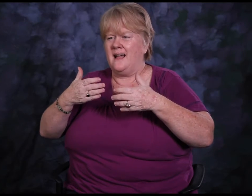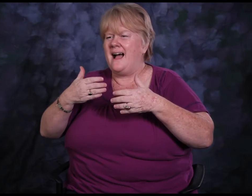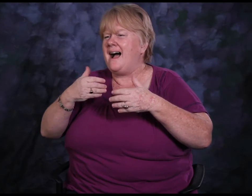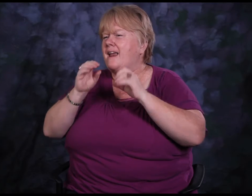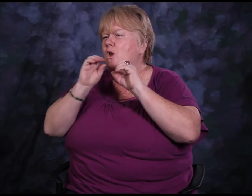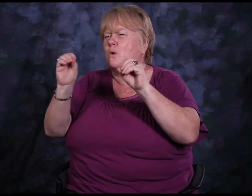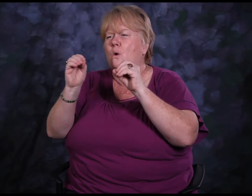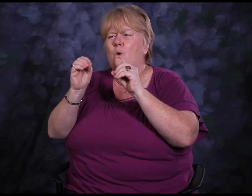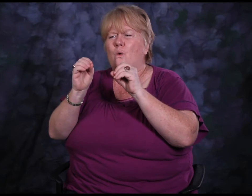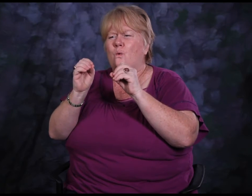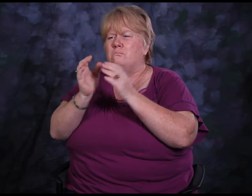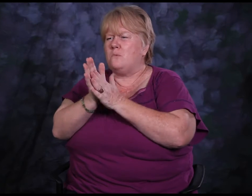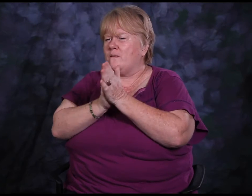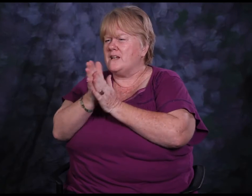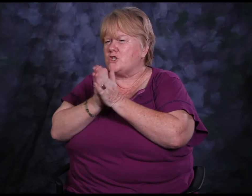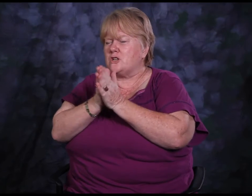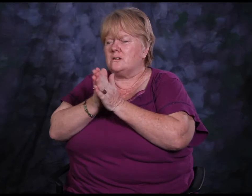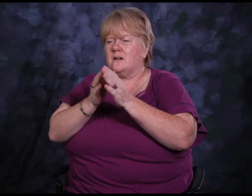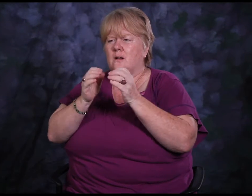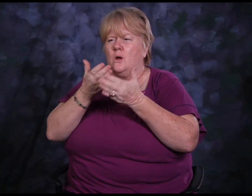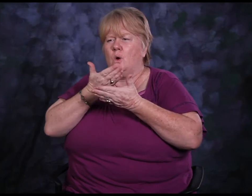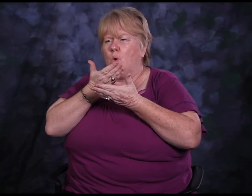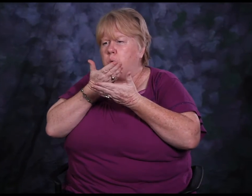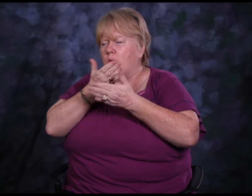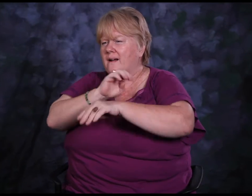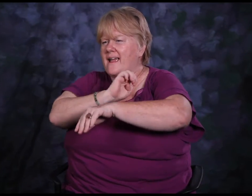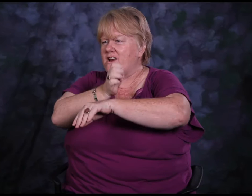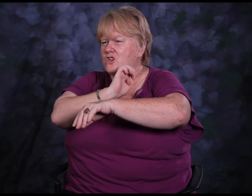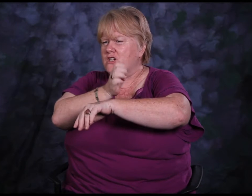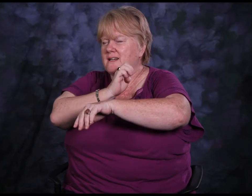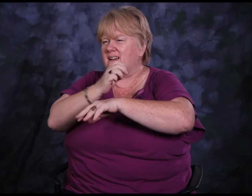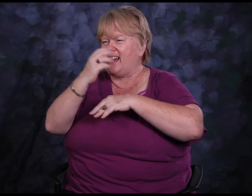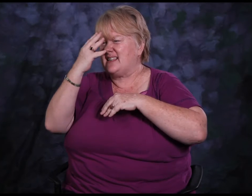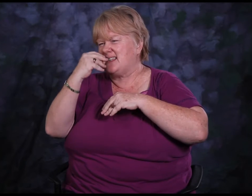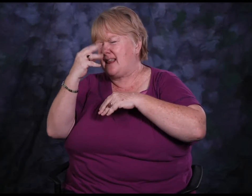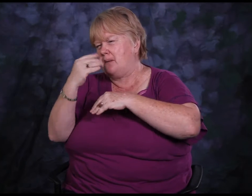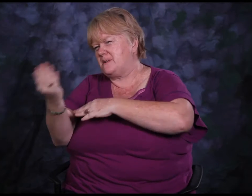Before I started my recovery process, I had no motivation and no energy.